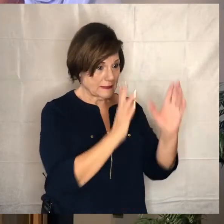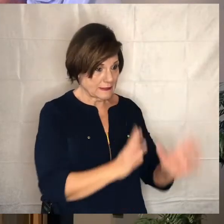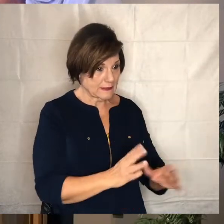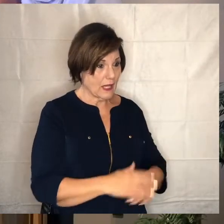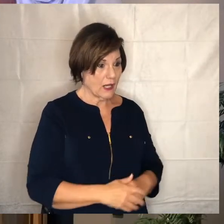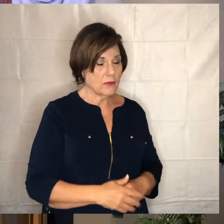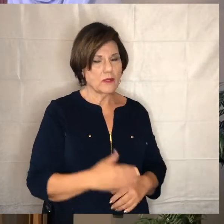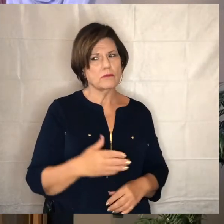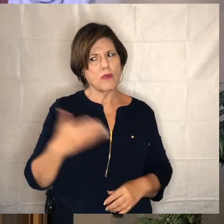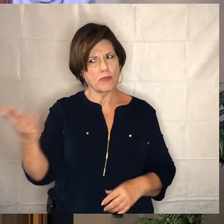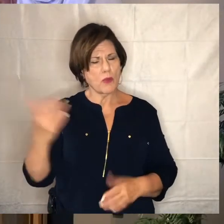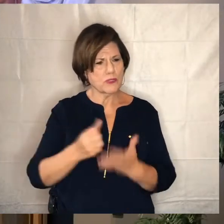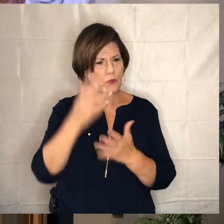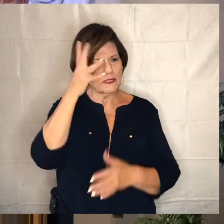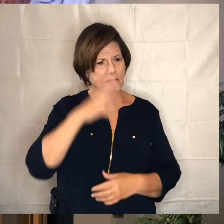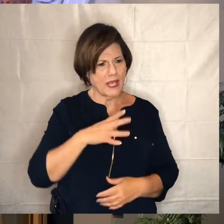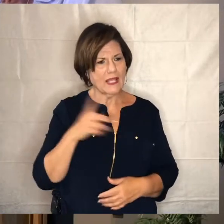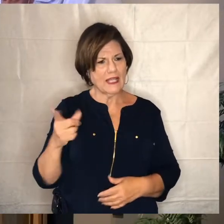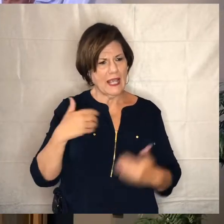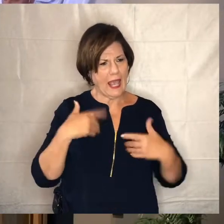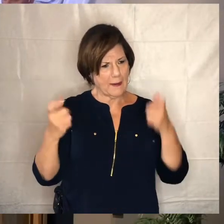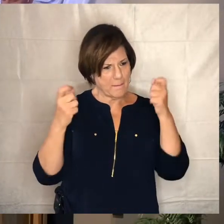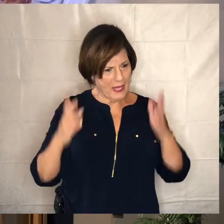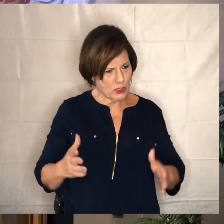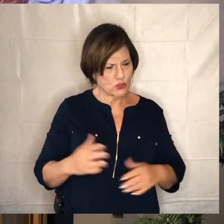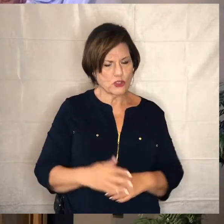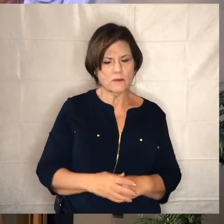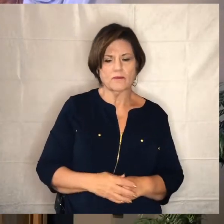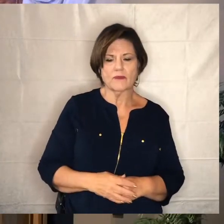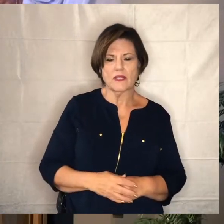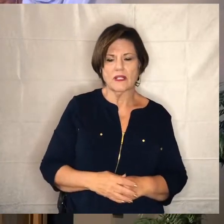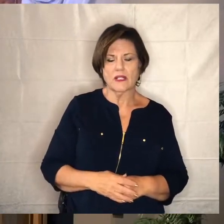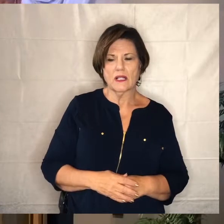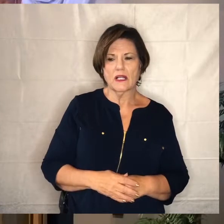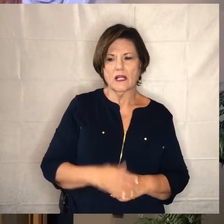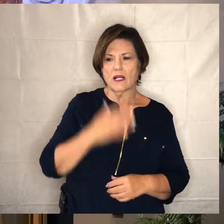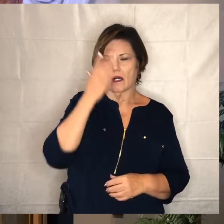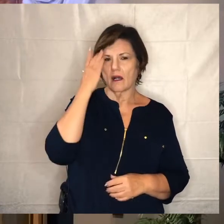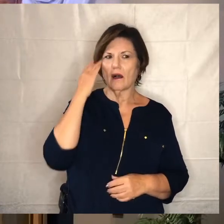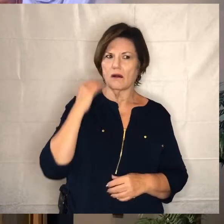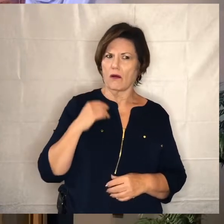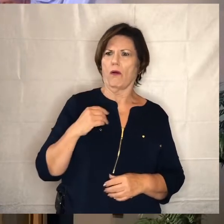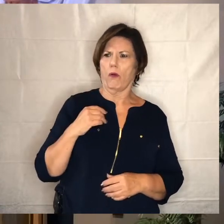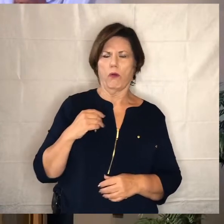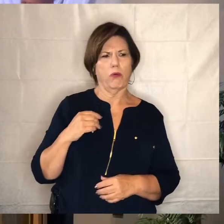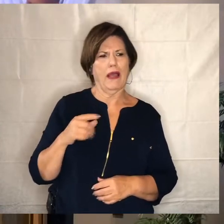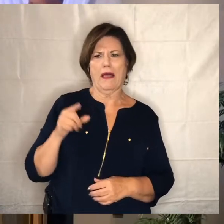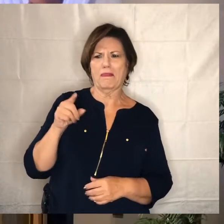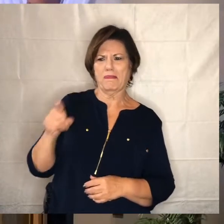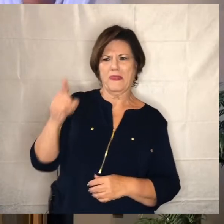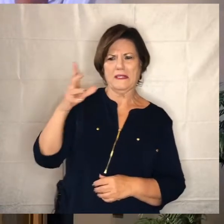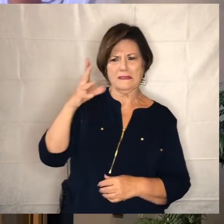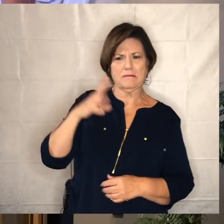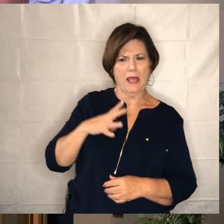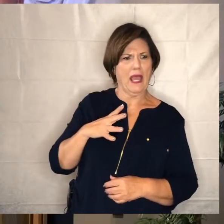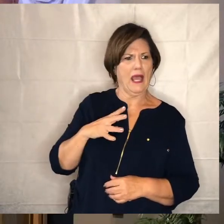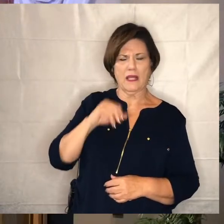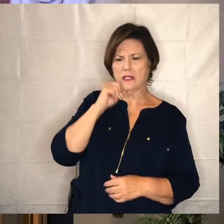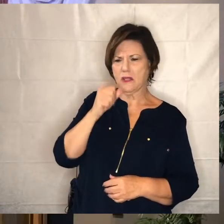was a rich man who had a manager and charges were brought to him that this man was squandering his property